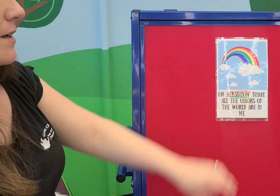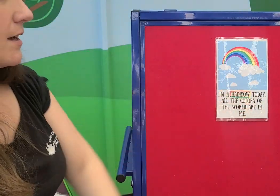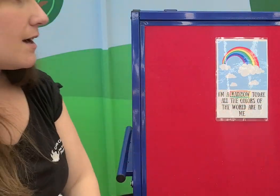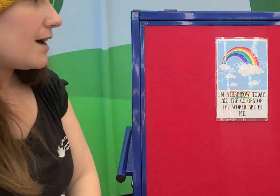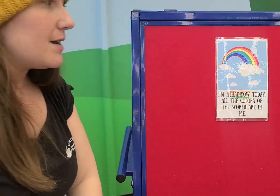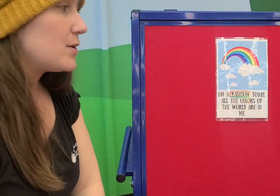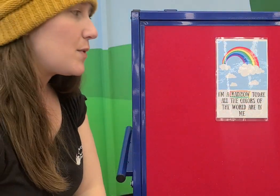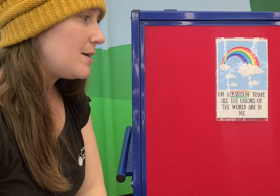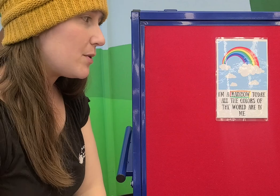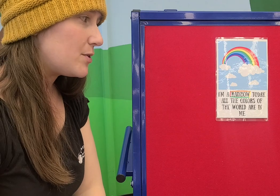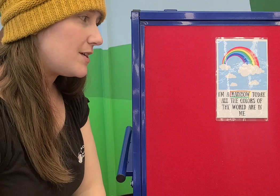I am a rainbow today.